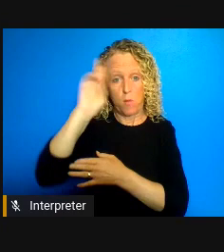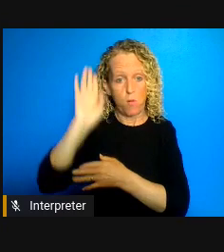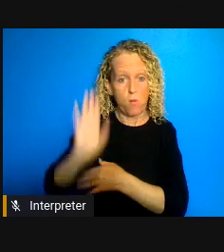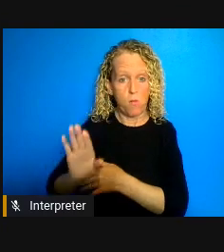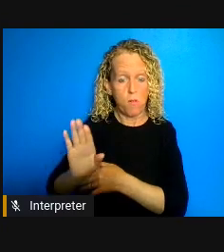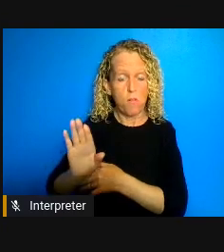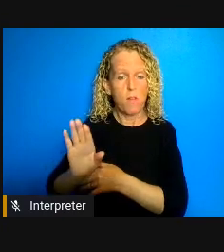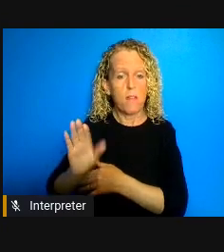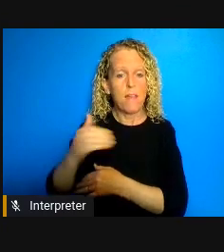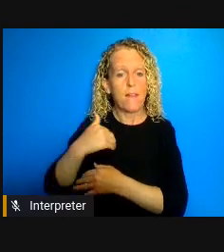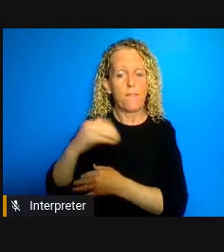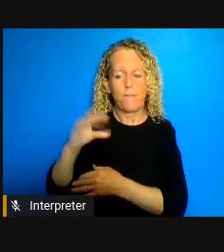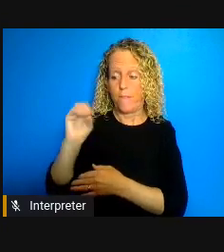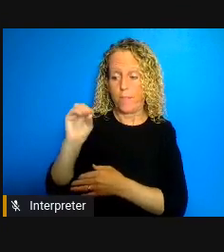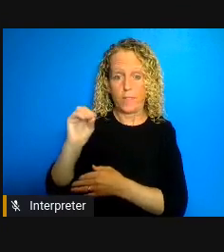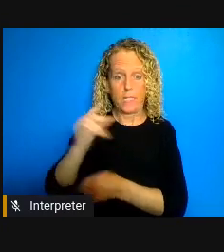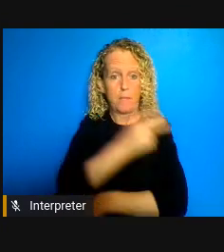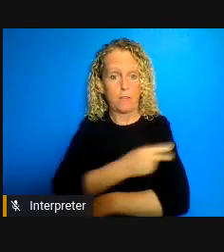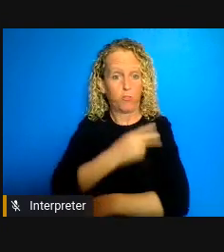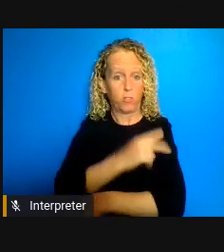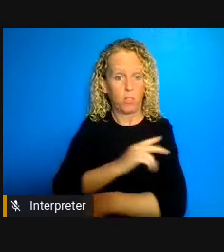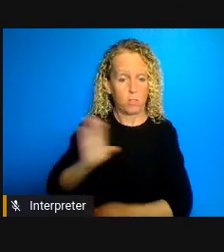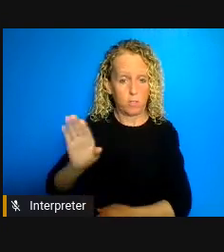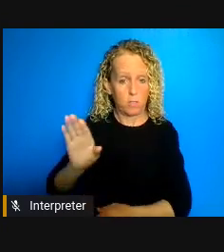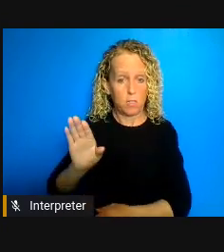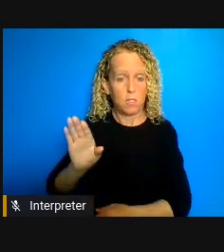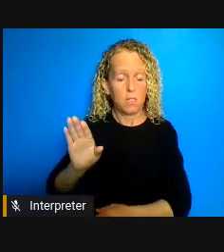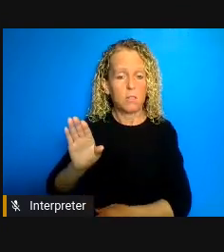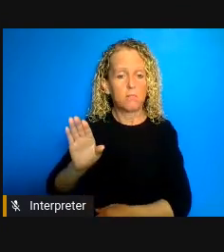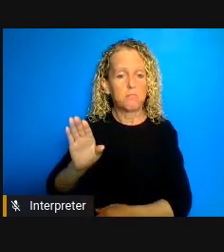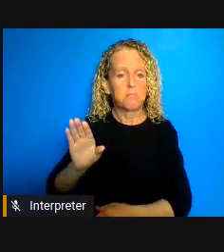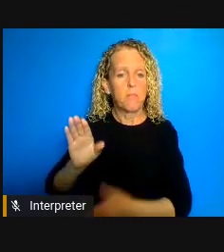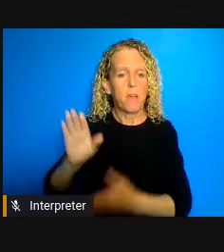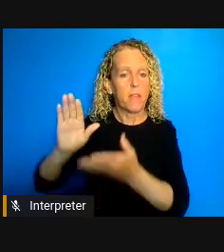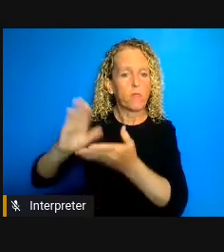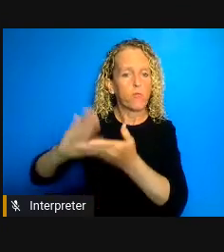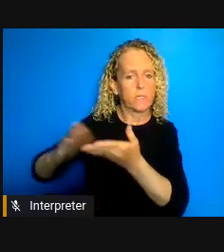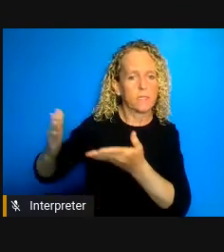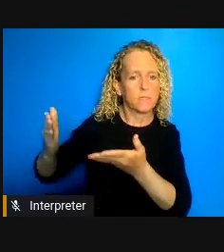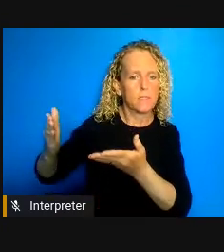have been granted conditional release by the board that has authority to do that